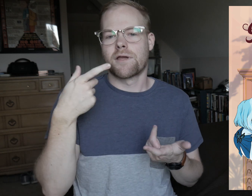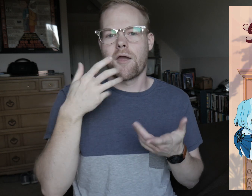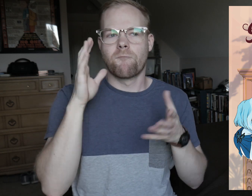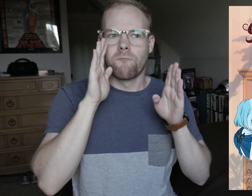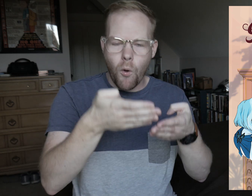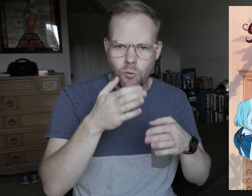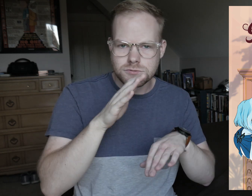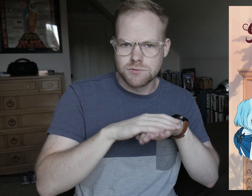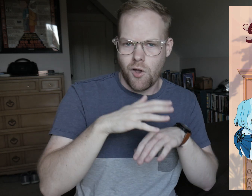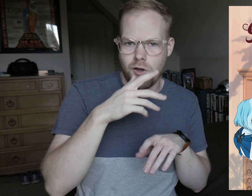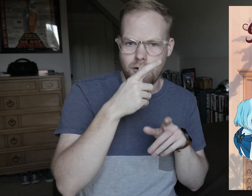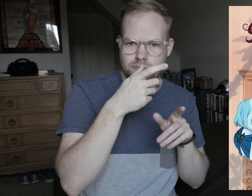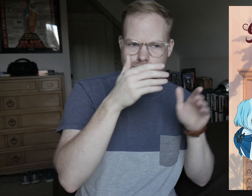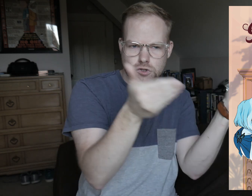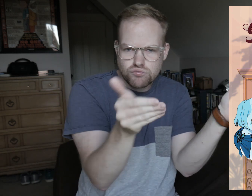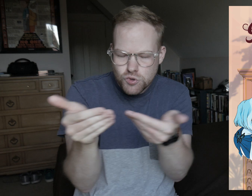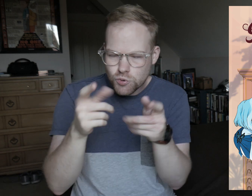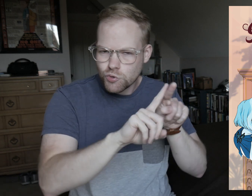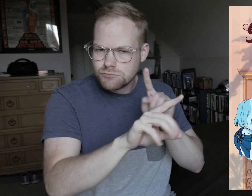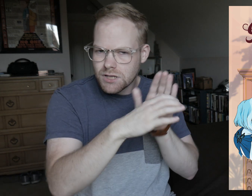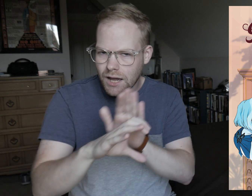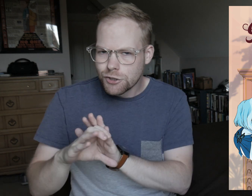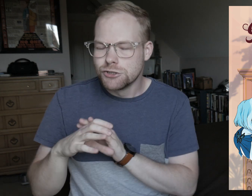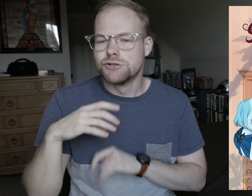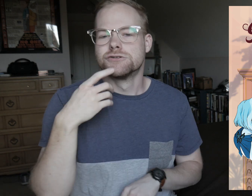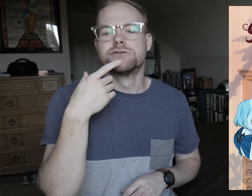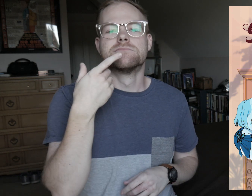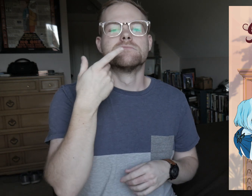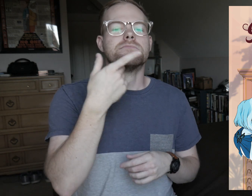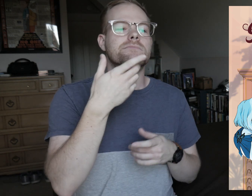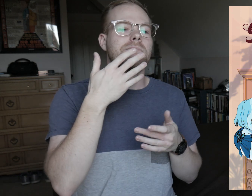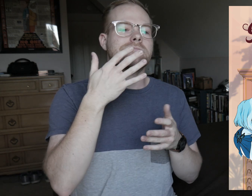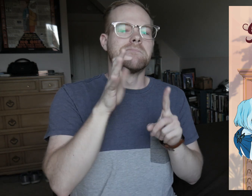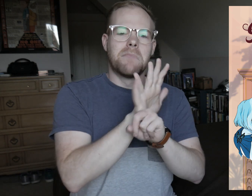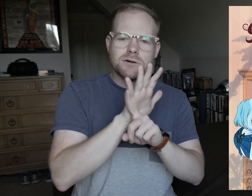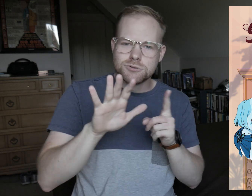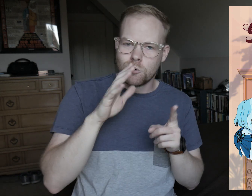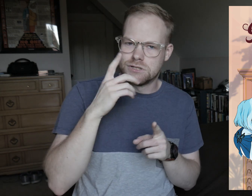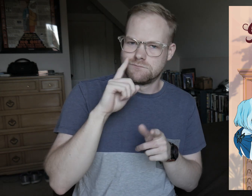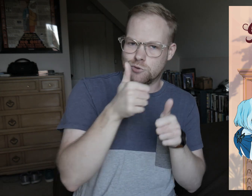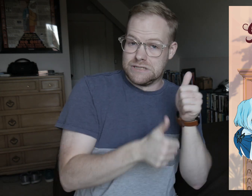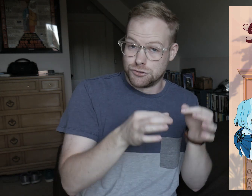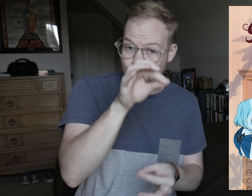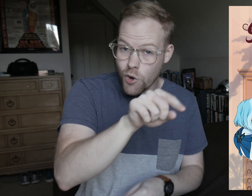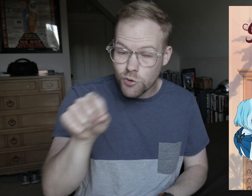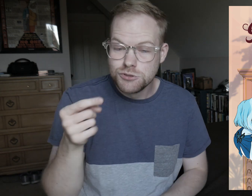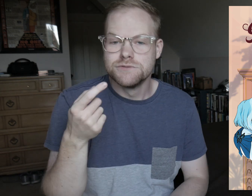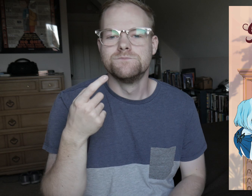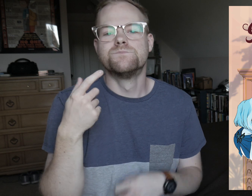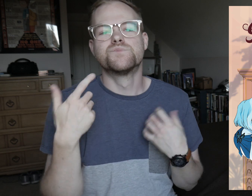the focus was on introducing the characters, the backstories of each ghost,